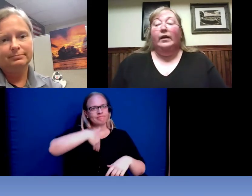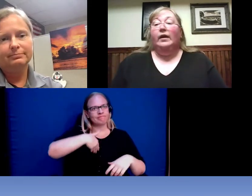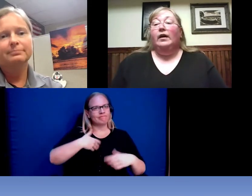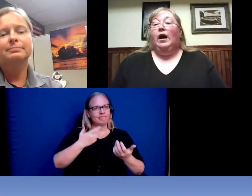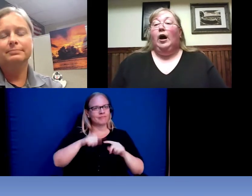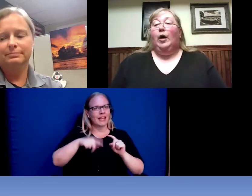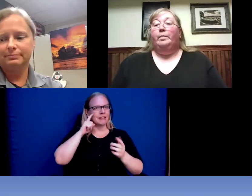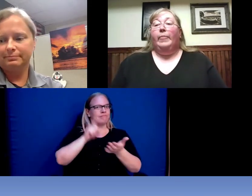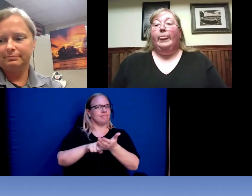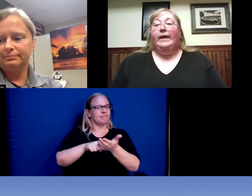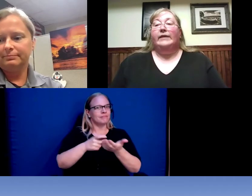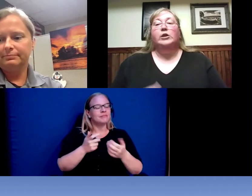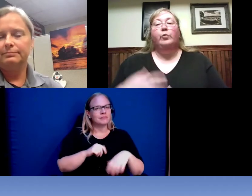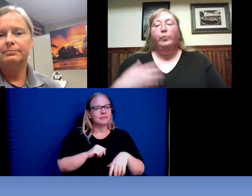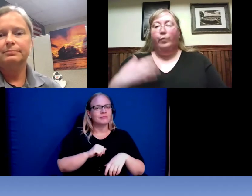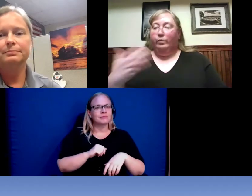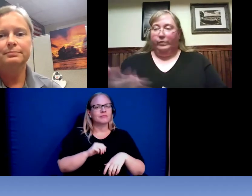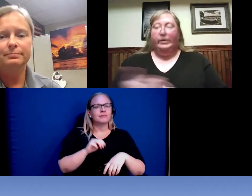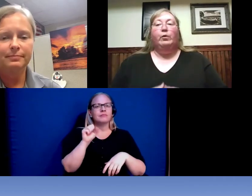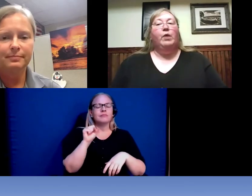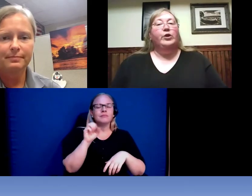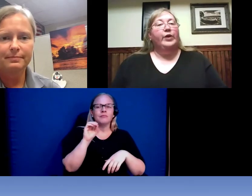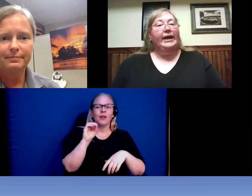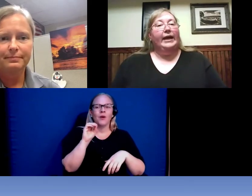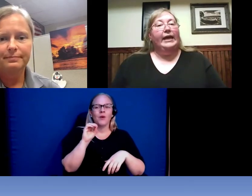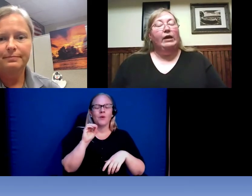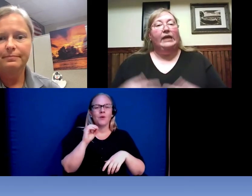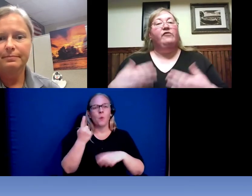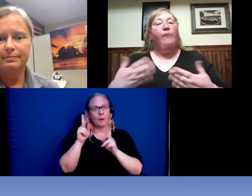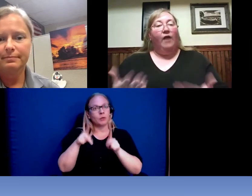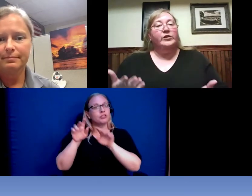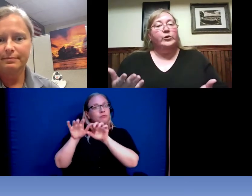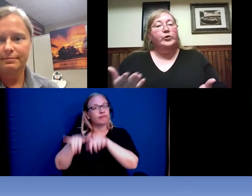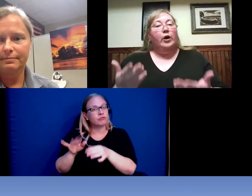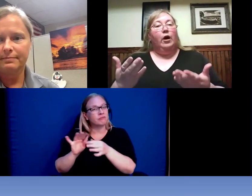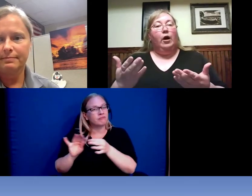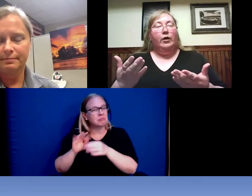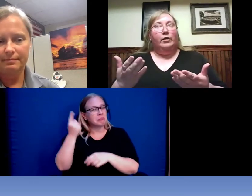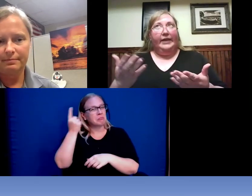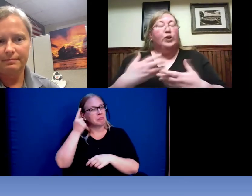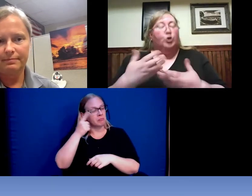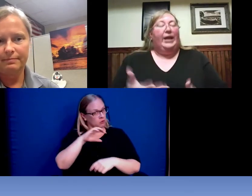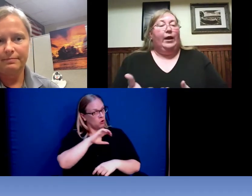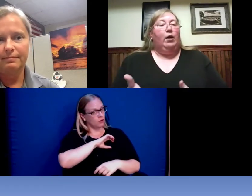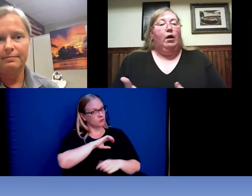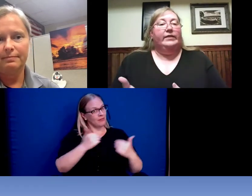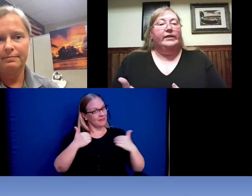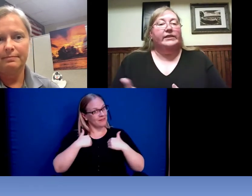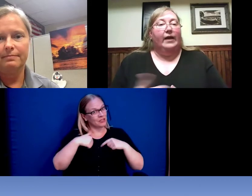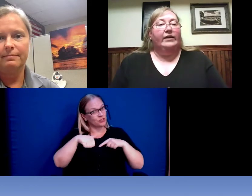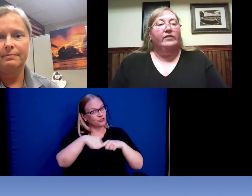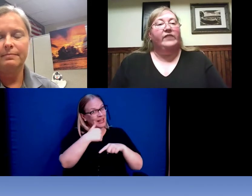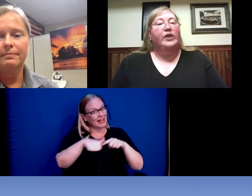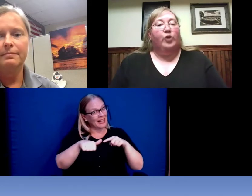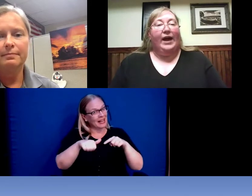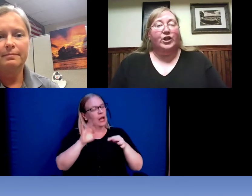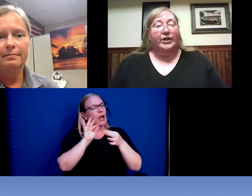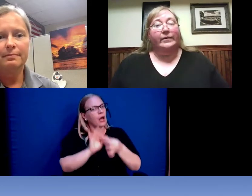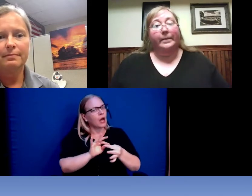. So, they were wondering if officers are -- get training on this kind of interaction.